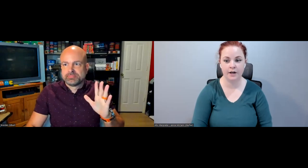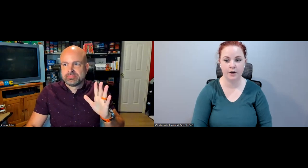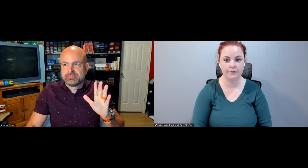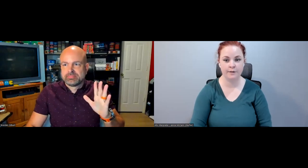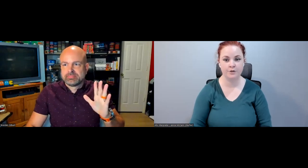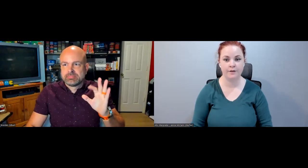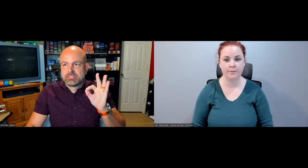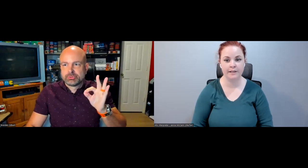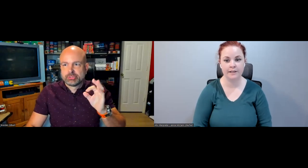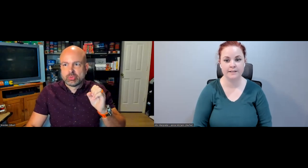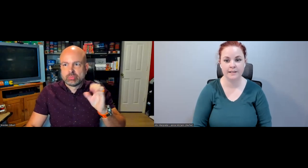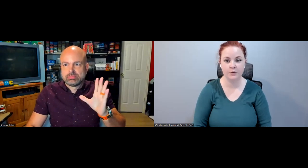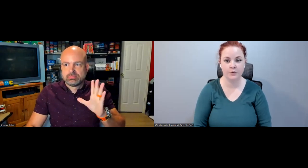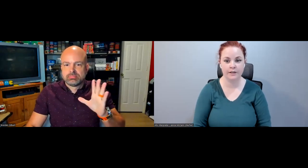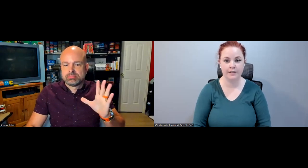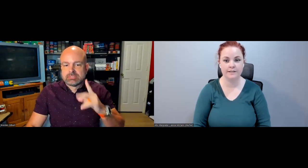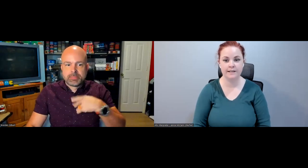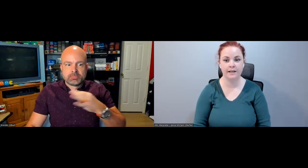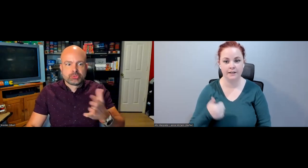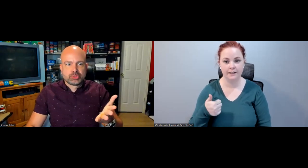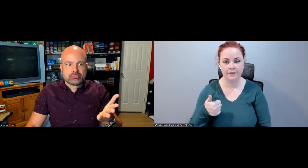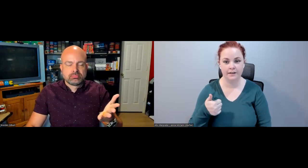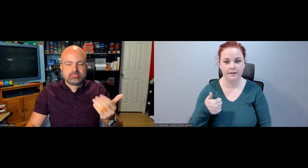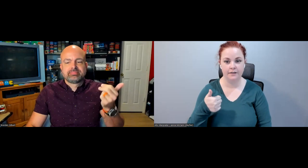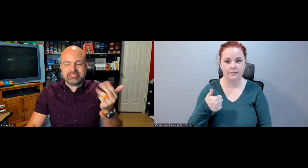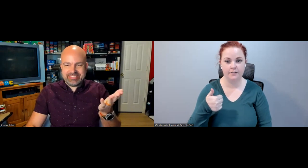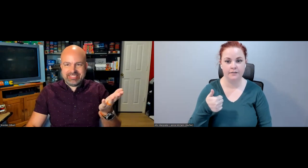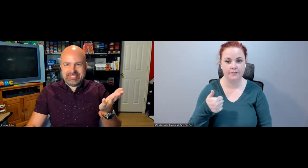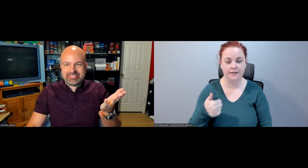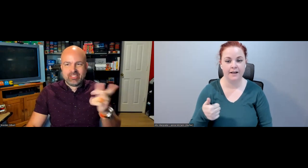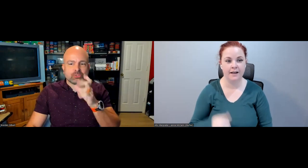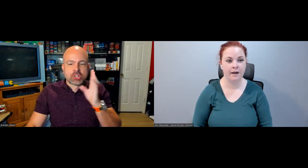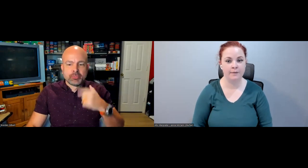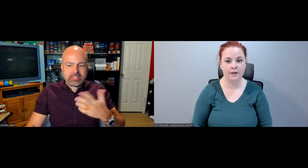care of, make sure everybody can see who they need to see. I am